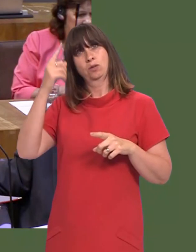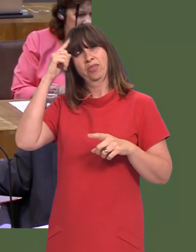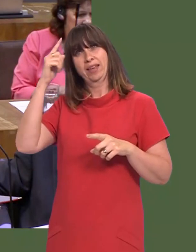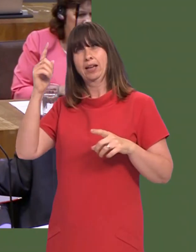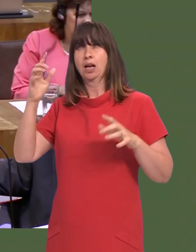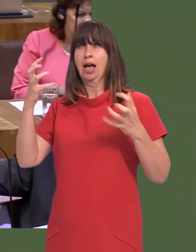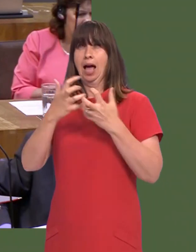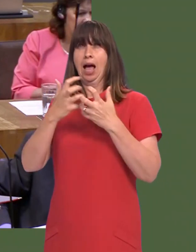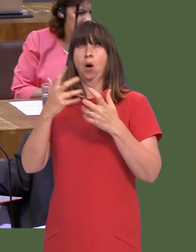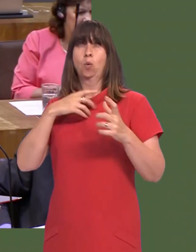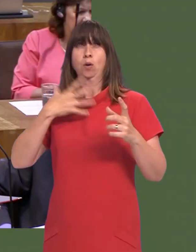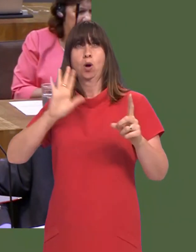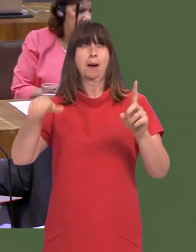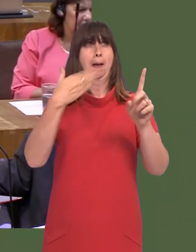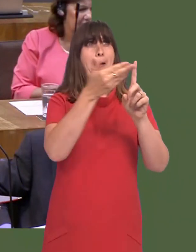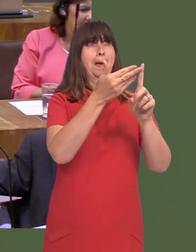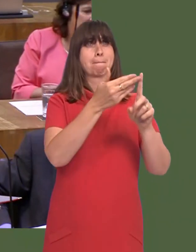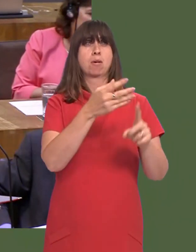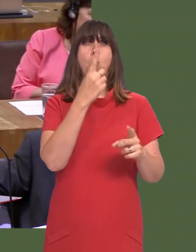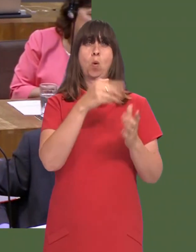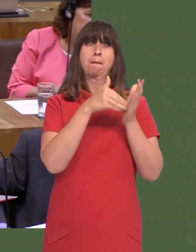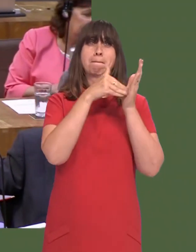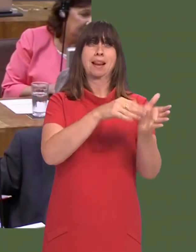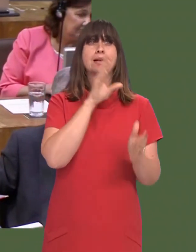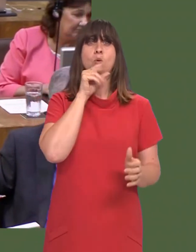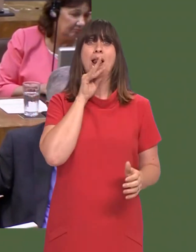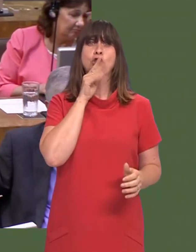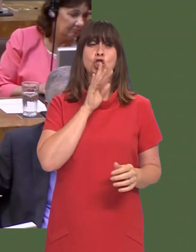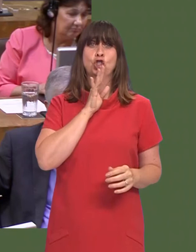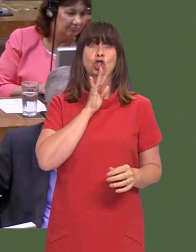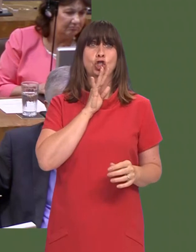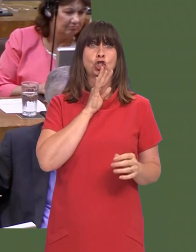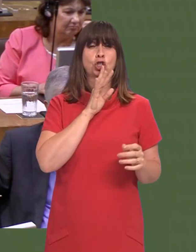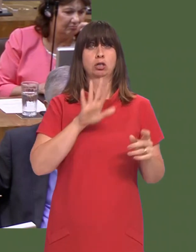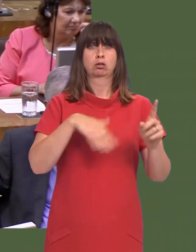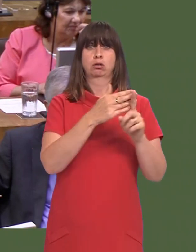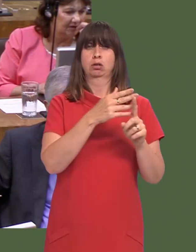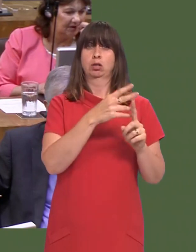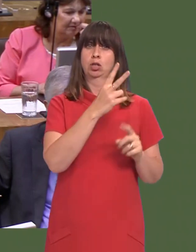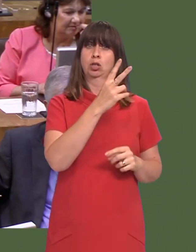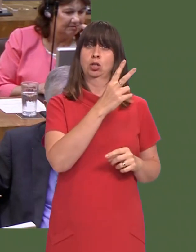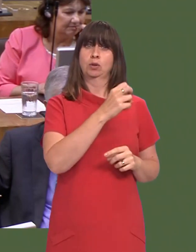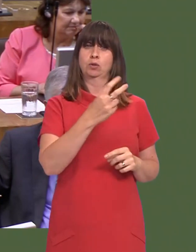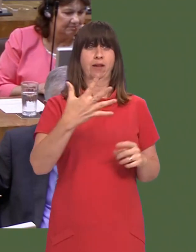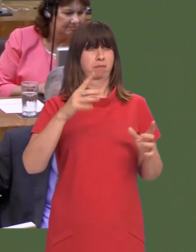we attain the target of a million Welsh speakers by 2050. But, of course, as the Member has said, that doesn't mean to say that weíre going to forget